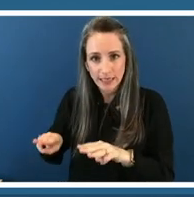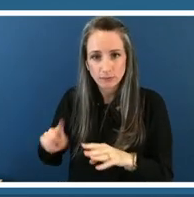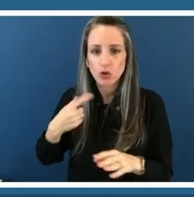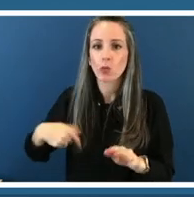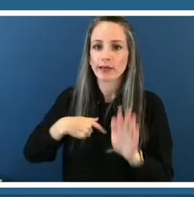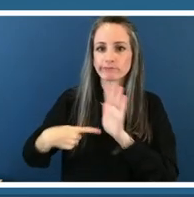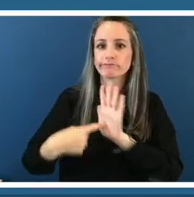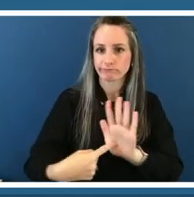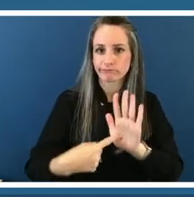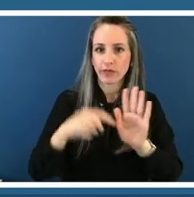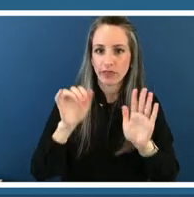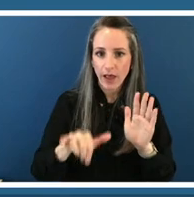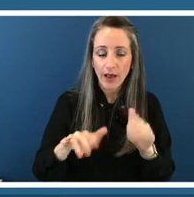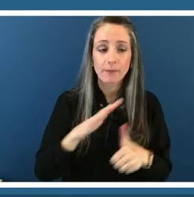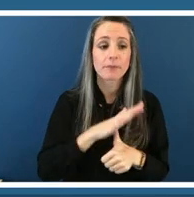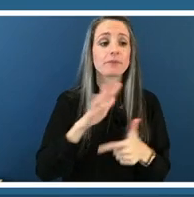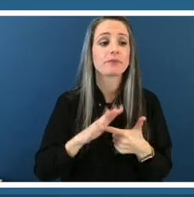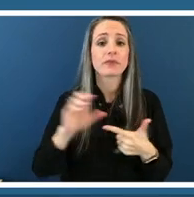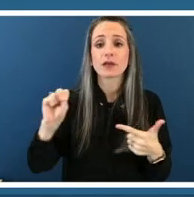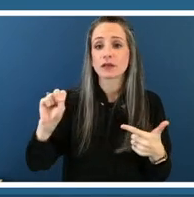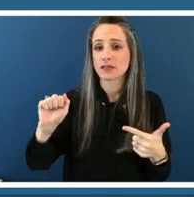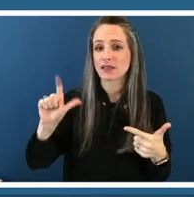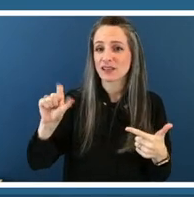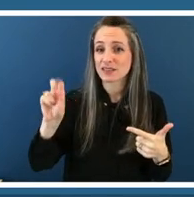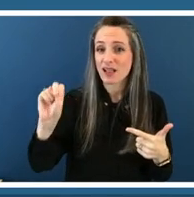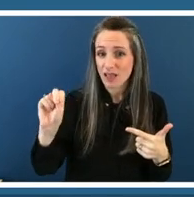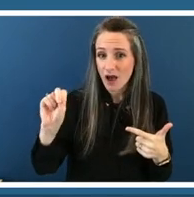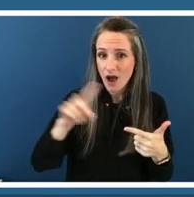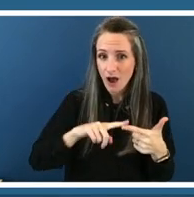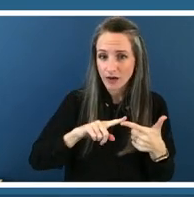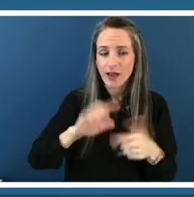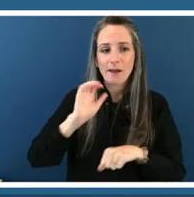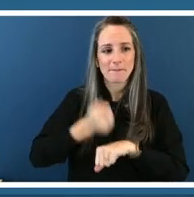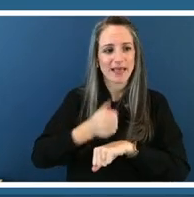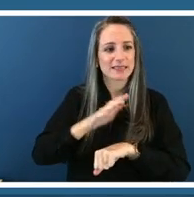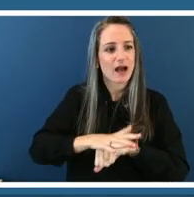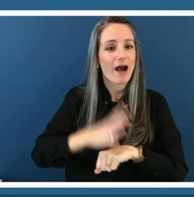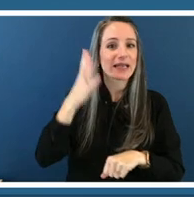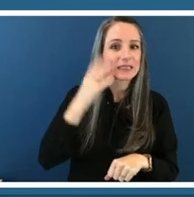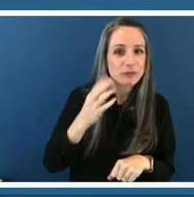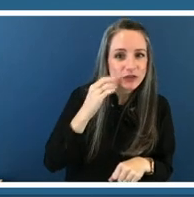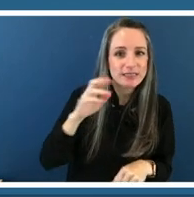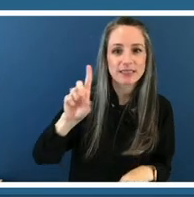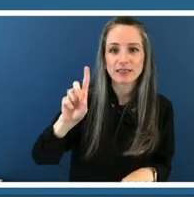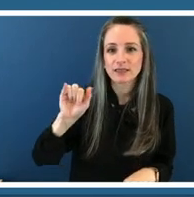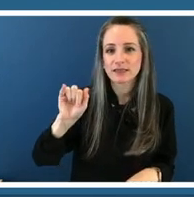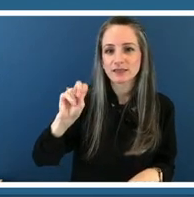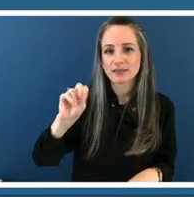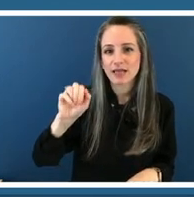that was basically based on the experiences the dynamics and the